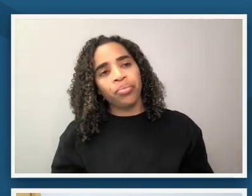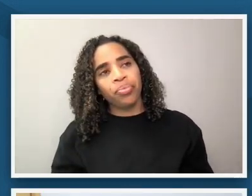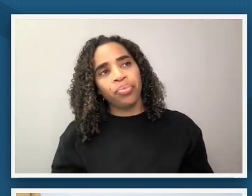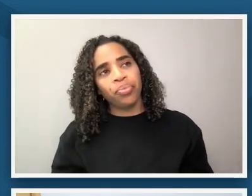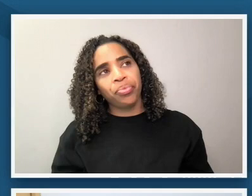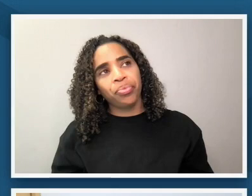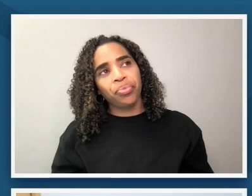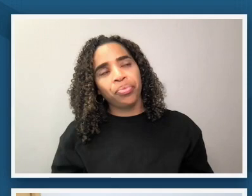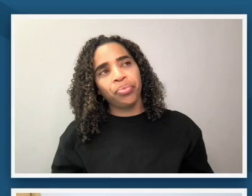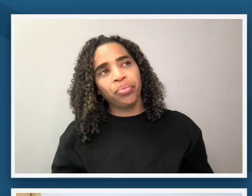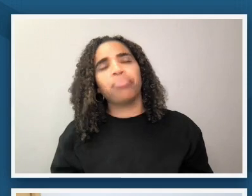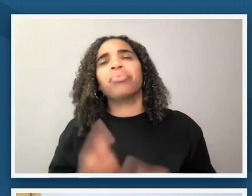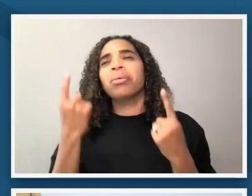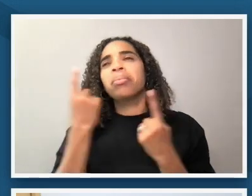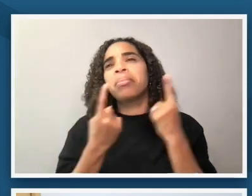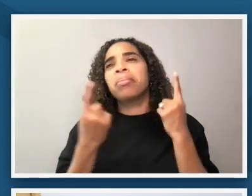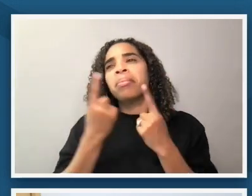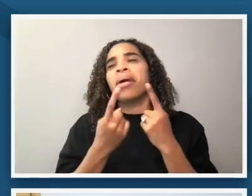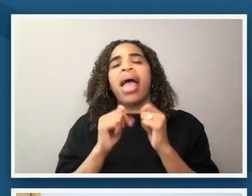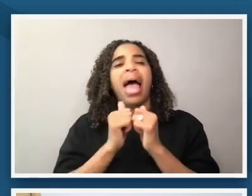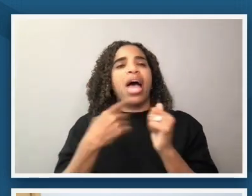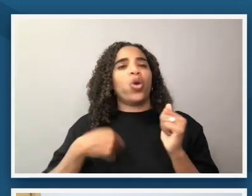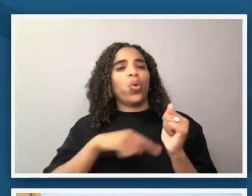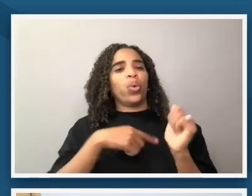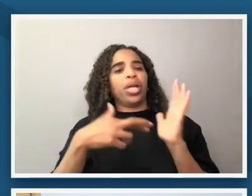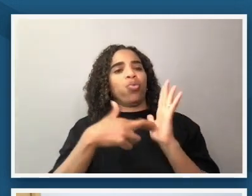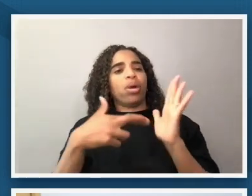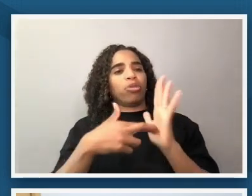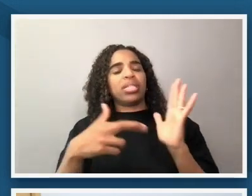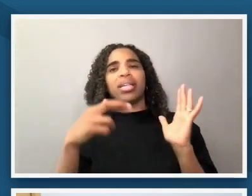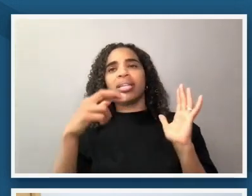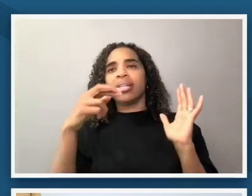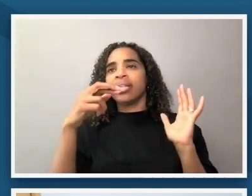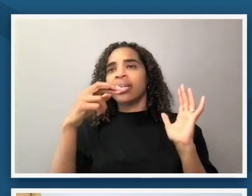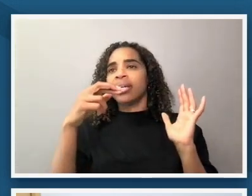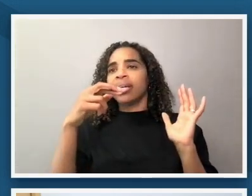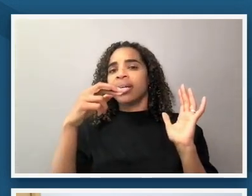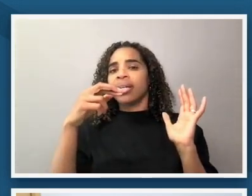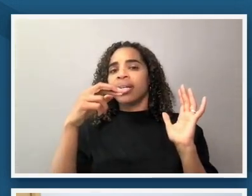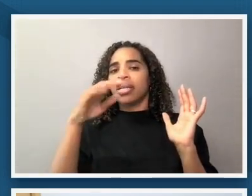about how we can represent black agency